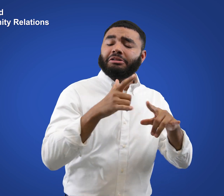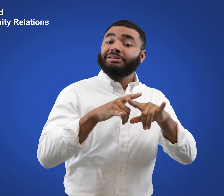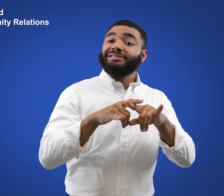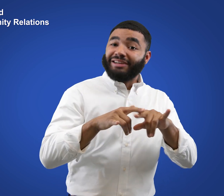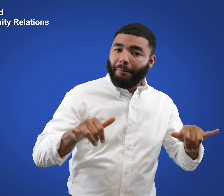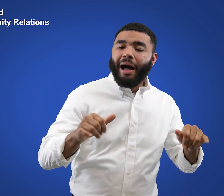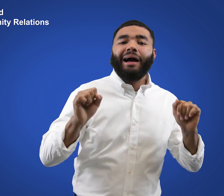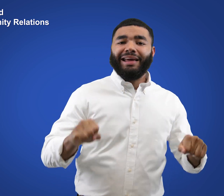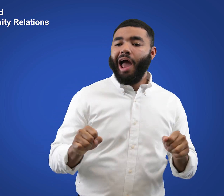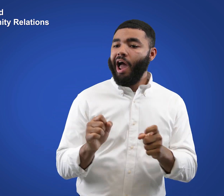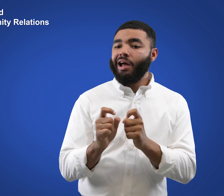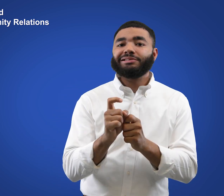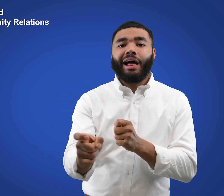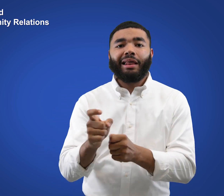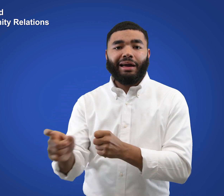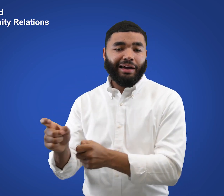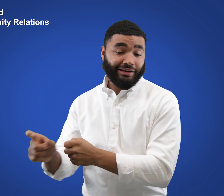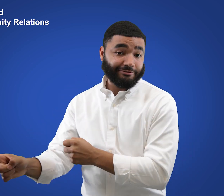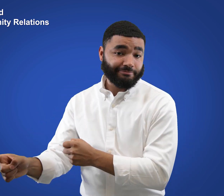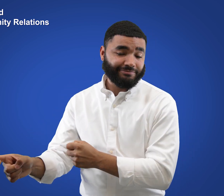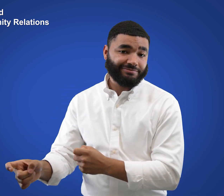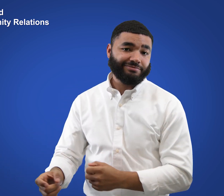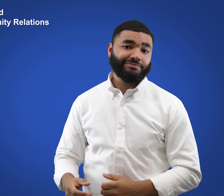and delegating as needed.